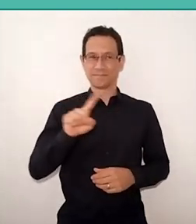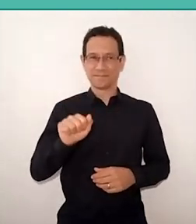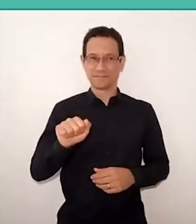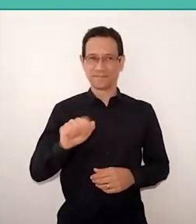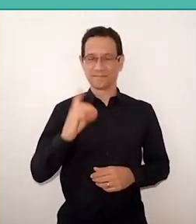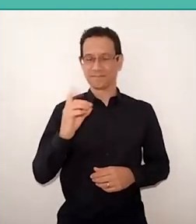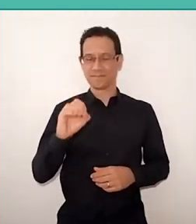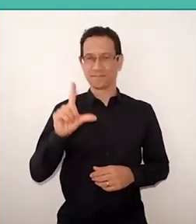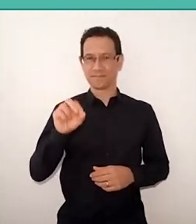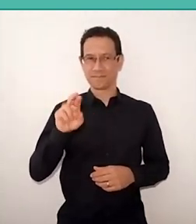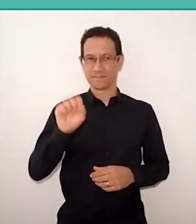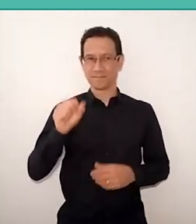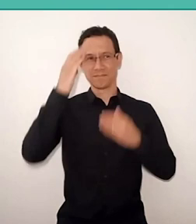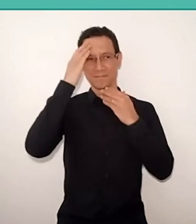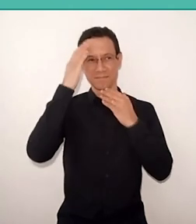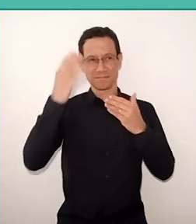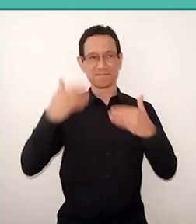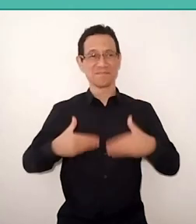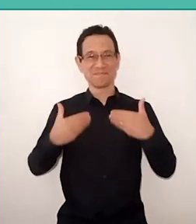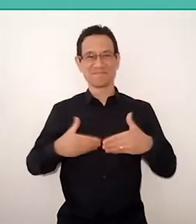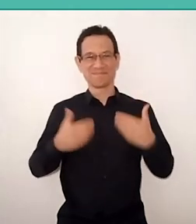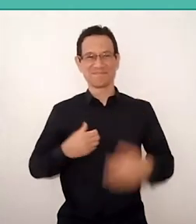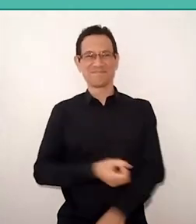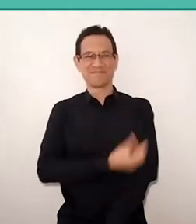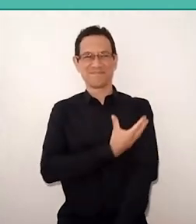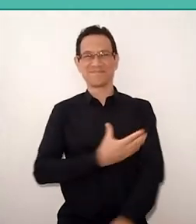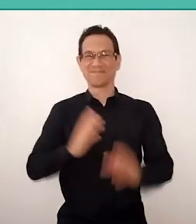I'm here very emotional, I was enough.